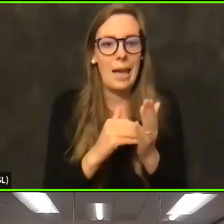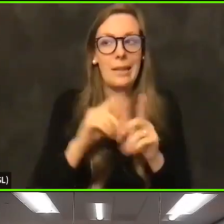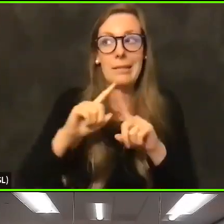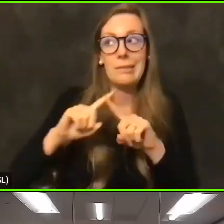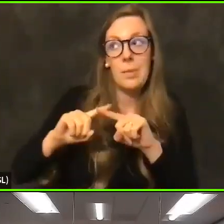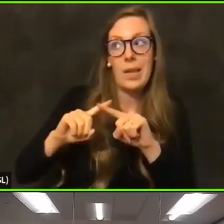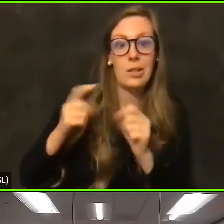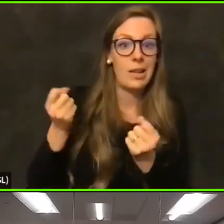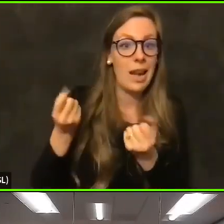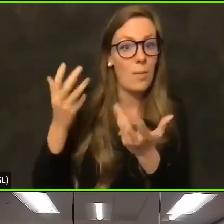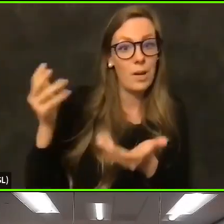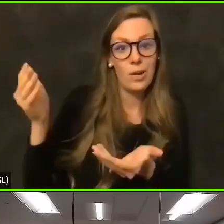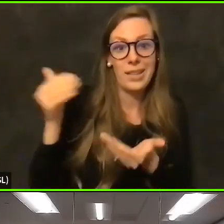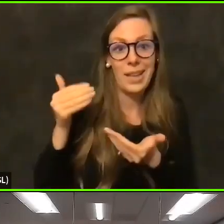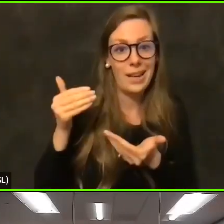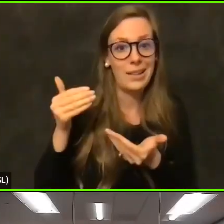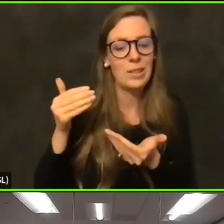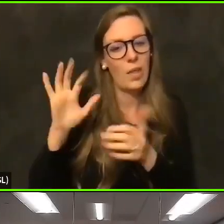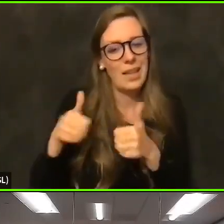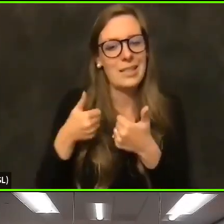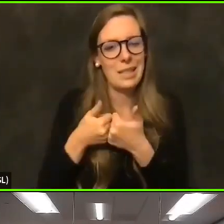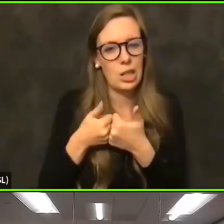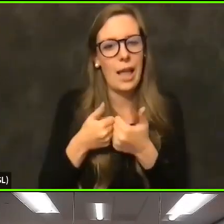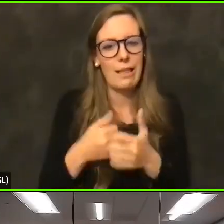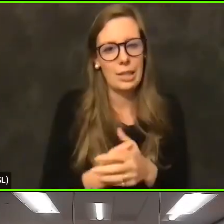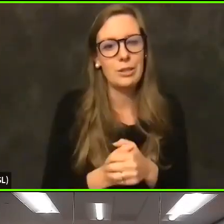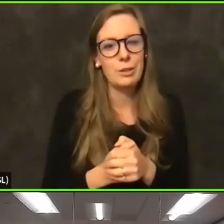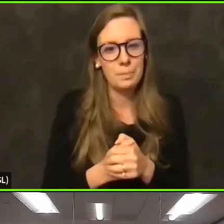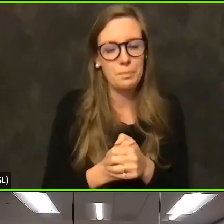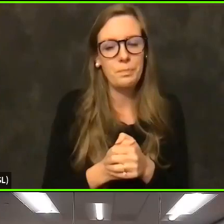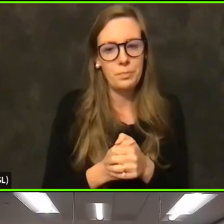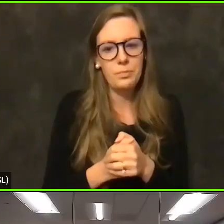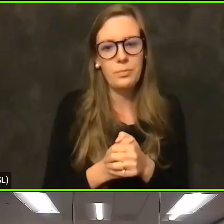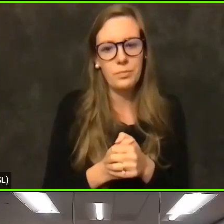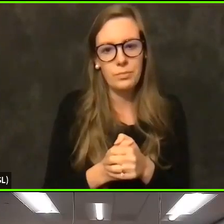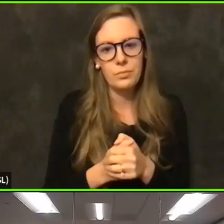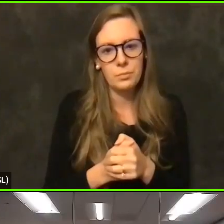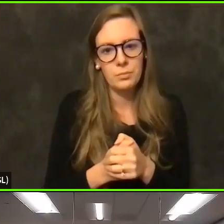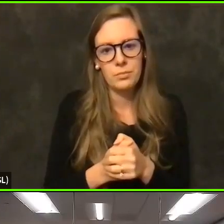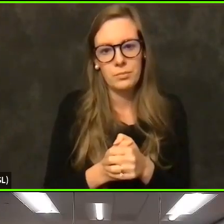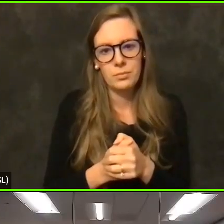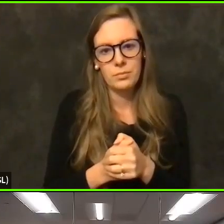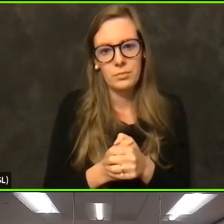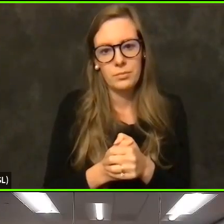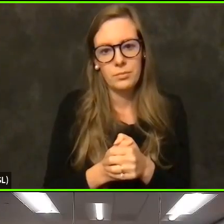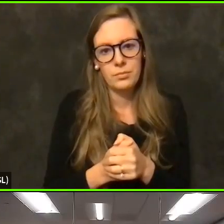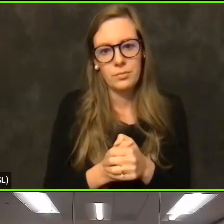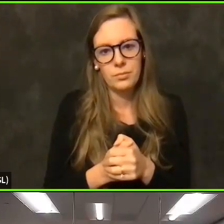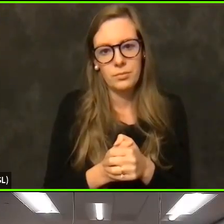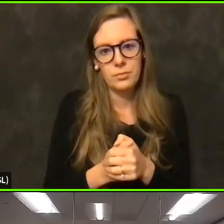challenge for us and it becomes difficult for us to schedule patients accordingly.